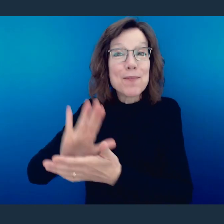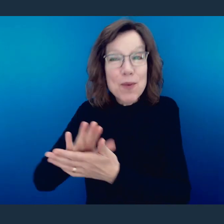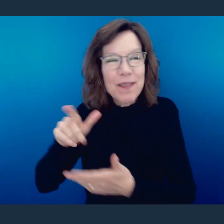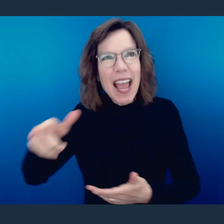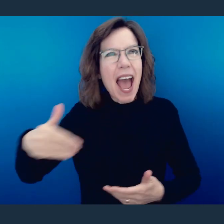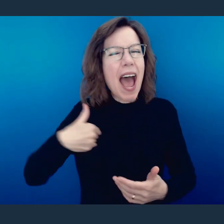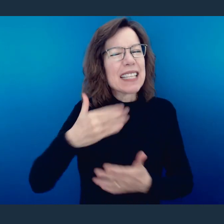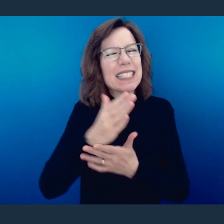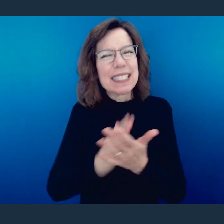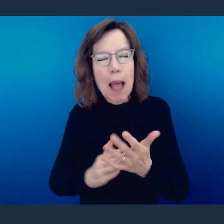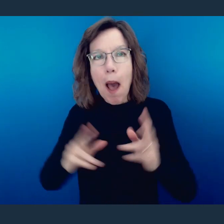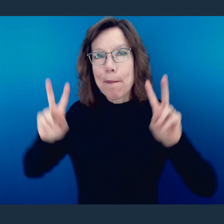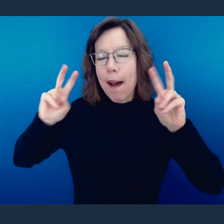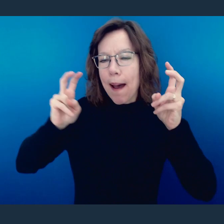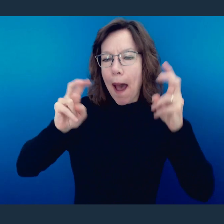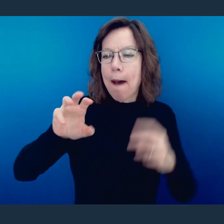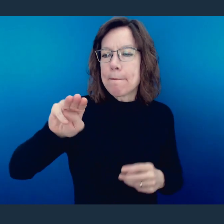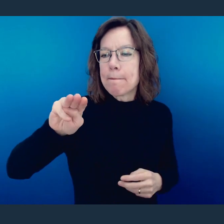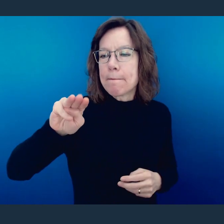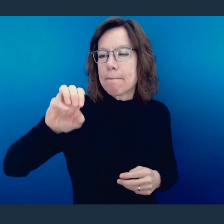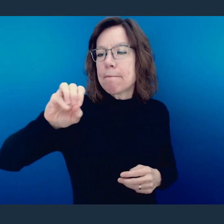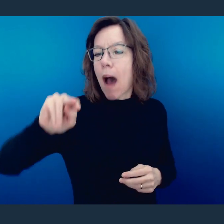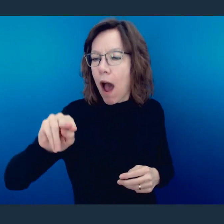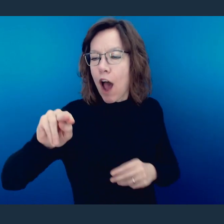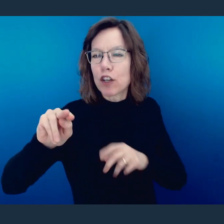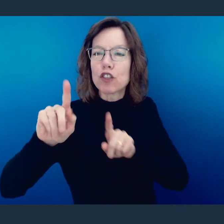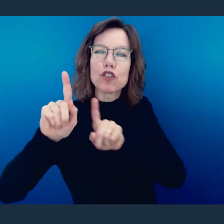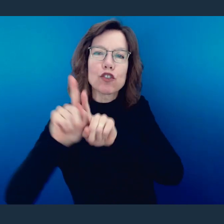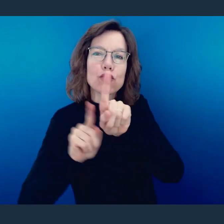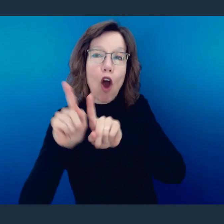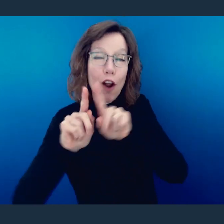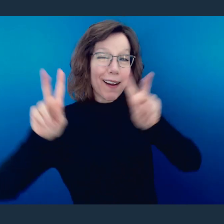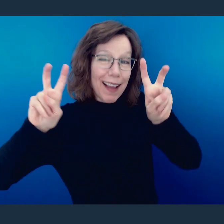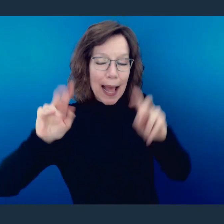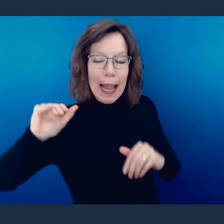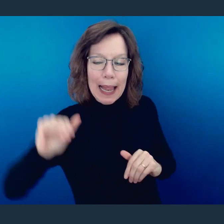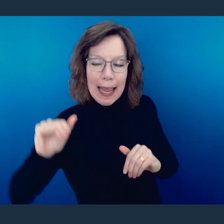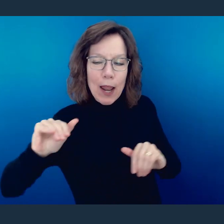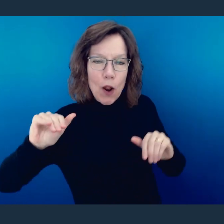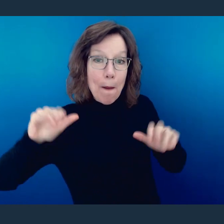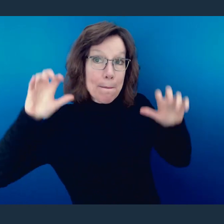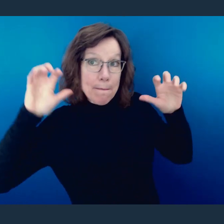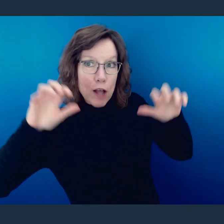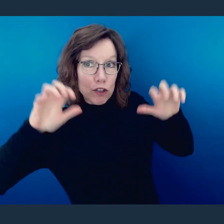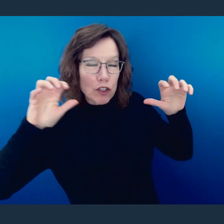this group of what they called monstars, these little bitty monsters who had came and stolen